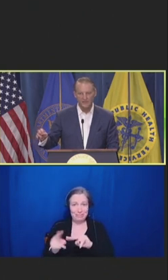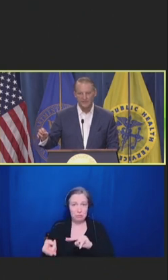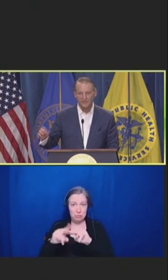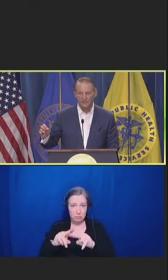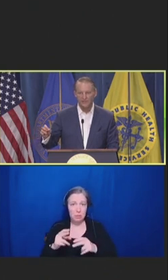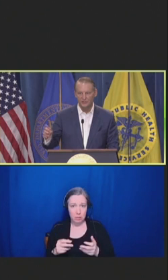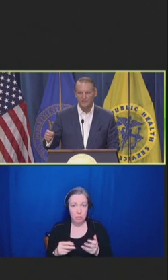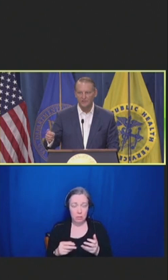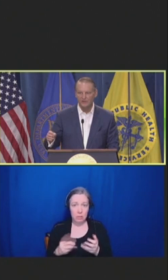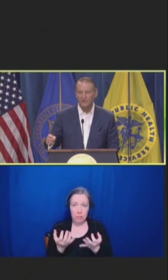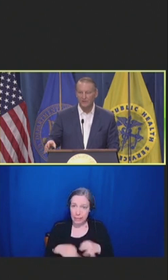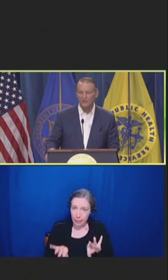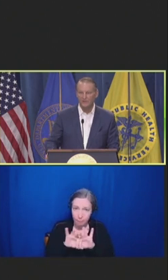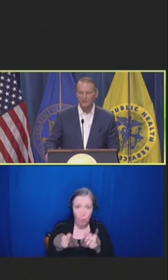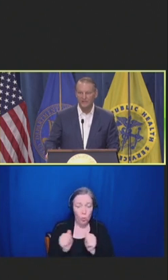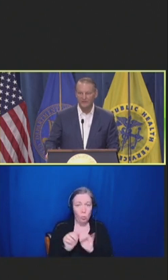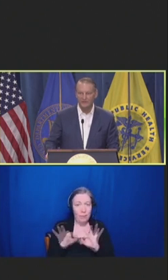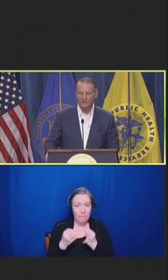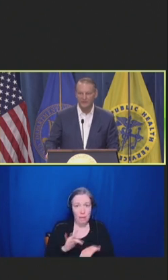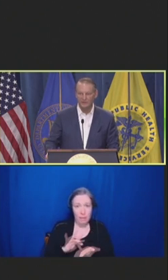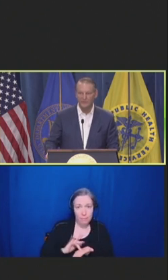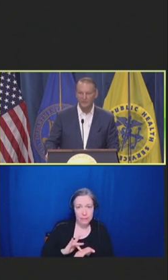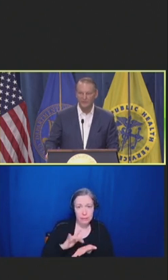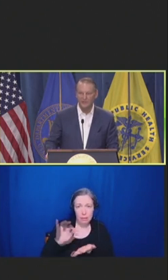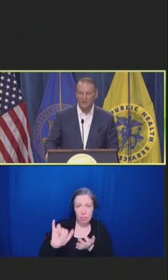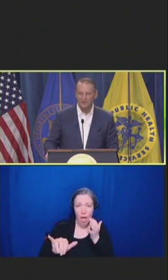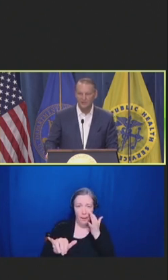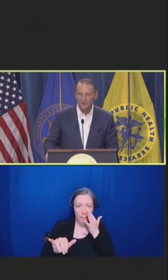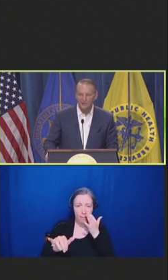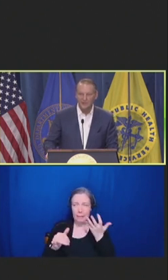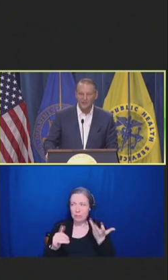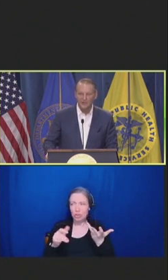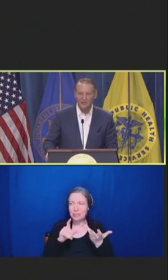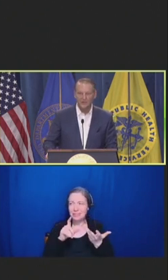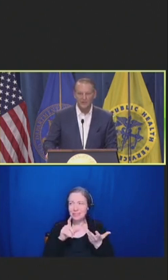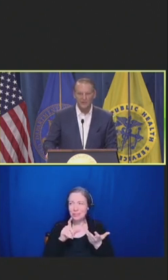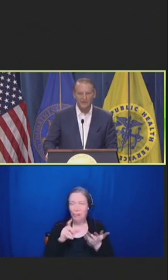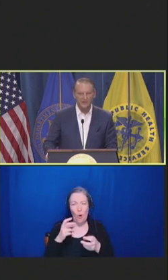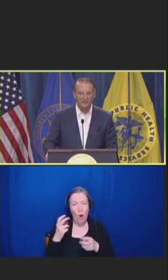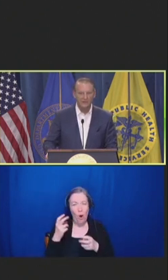It's just very, very difficult to navigate the distribution channels and then for them